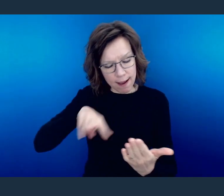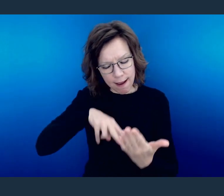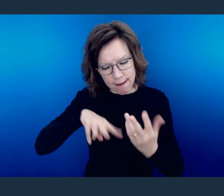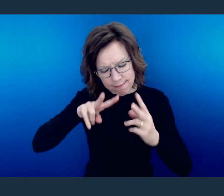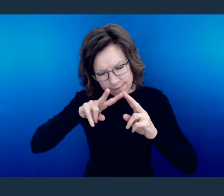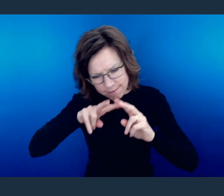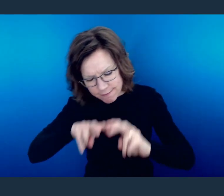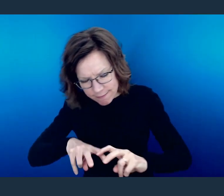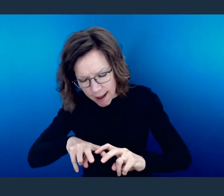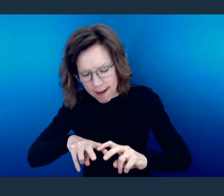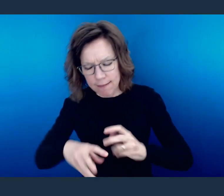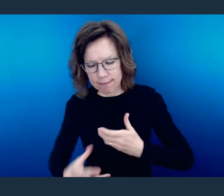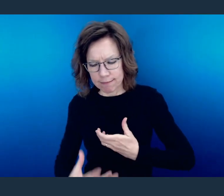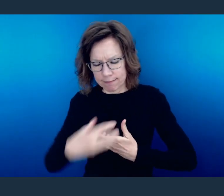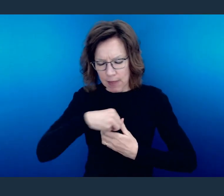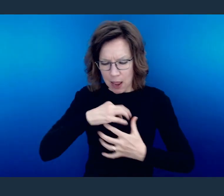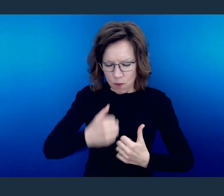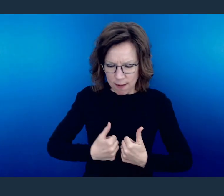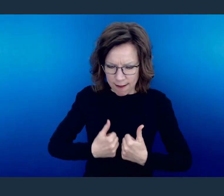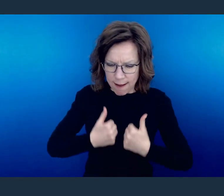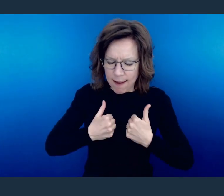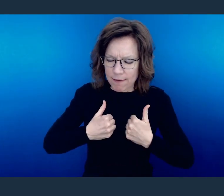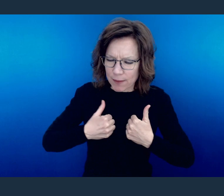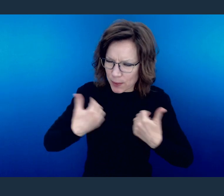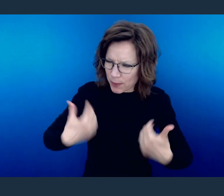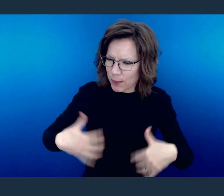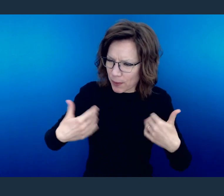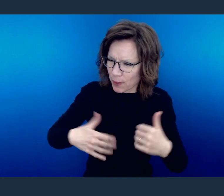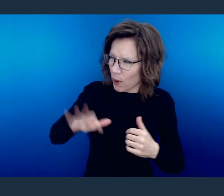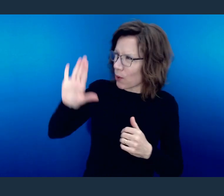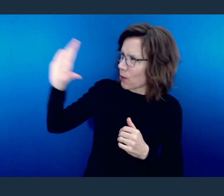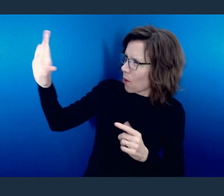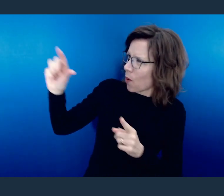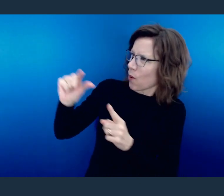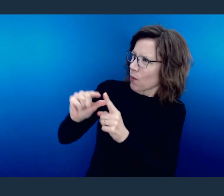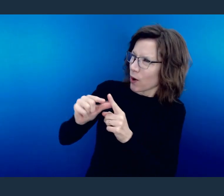to our lives through Your word, the word of God.